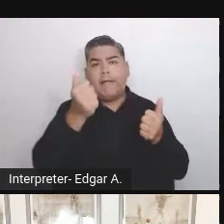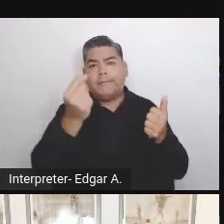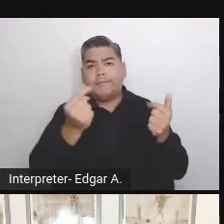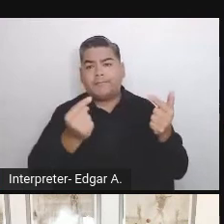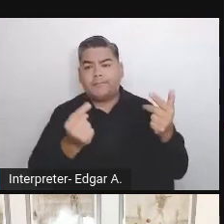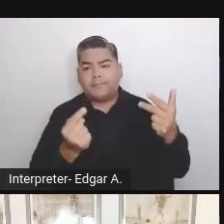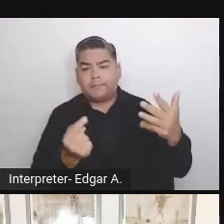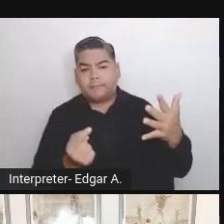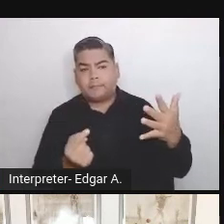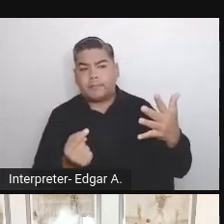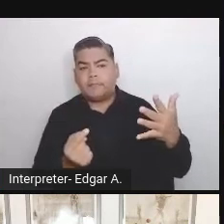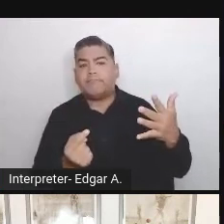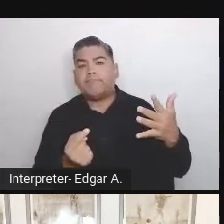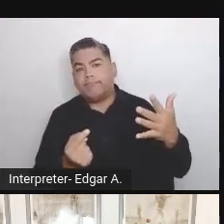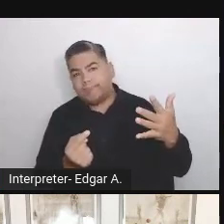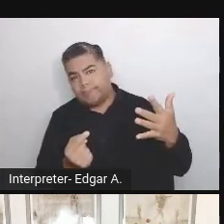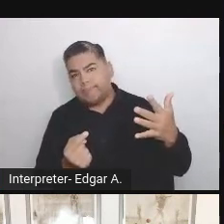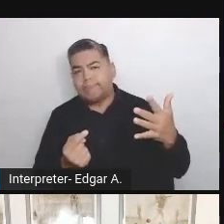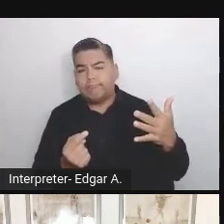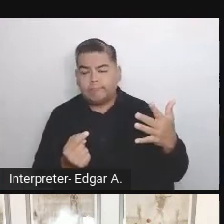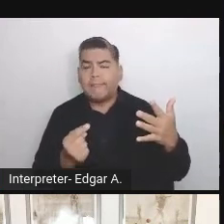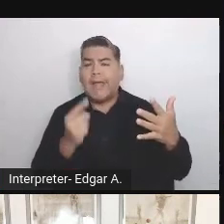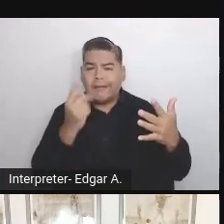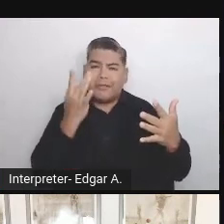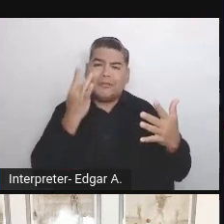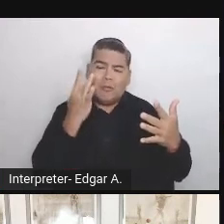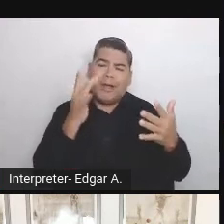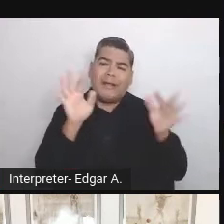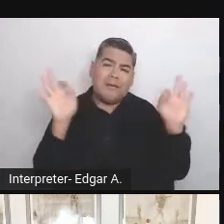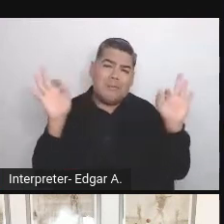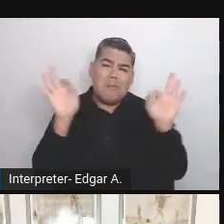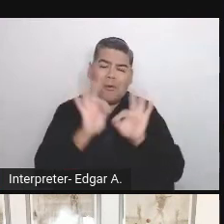Again that's why everyone on the team should take care